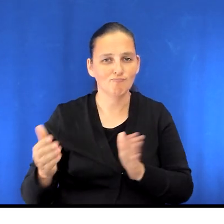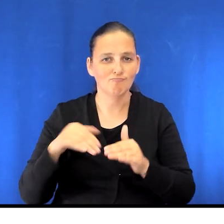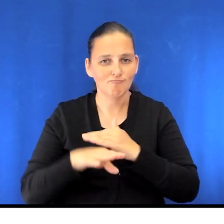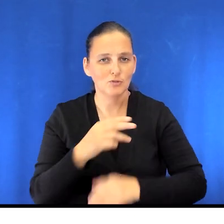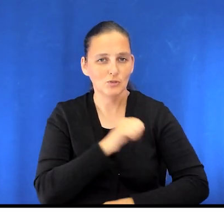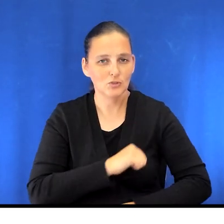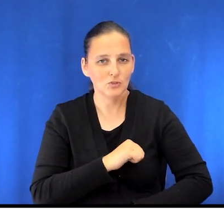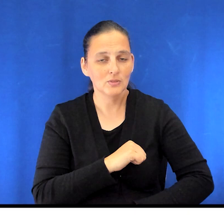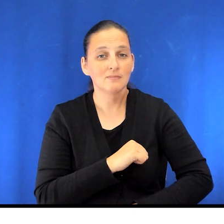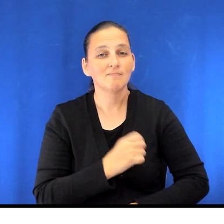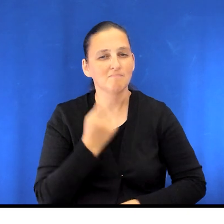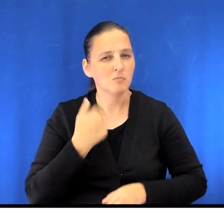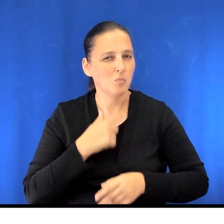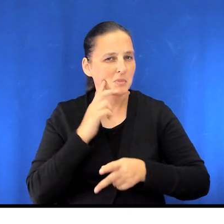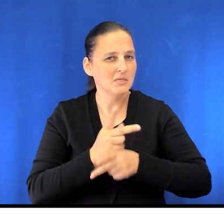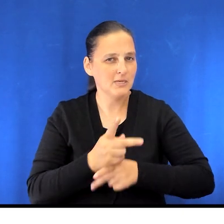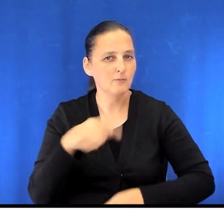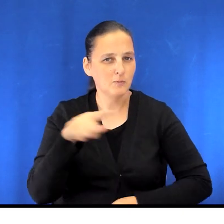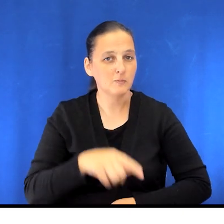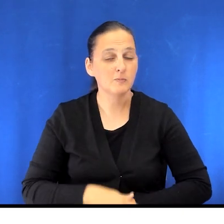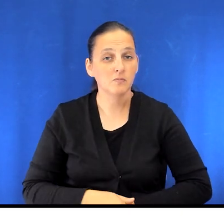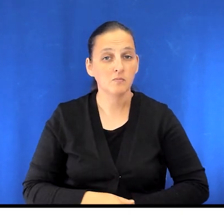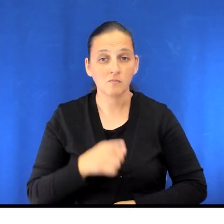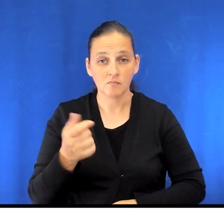Rest assured, we will take good care of you and if you have any questions,